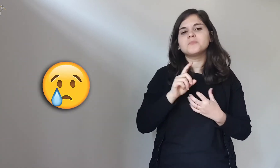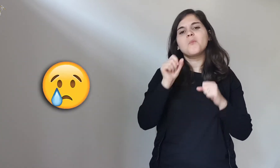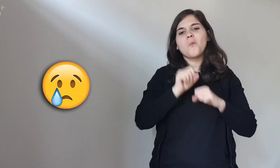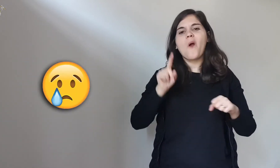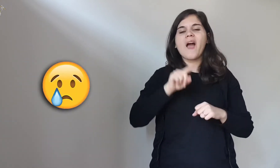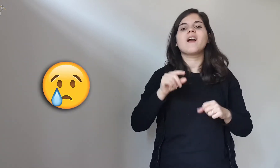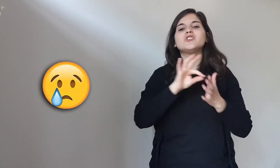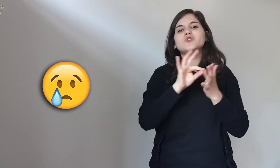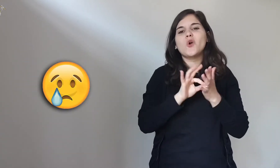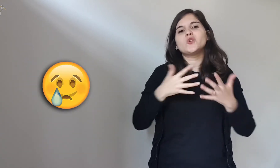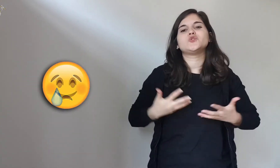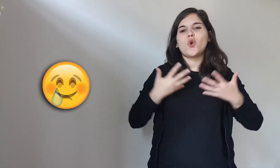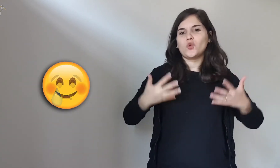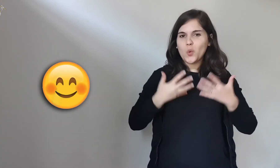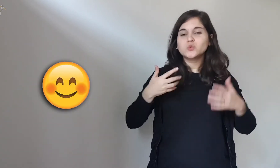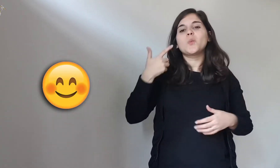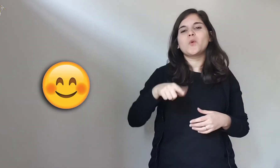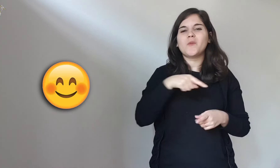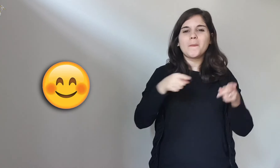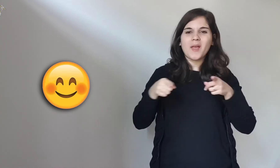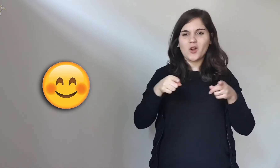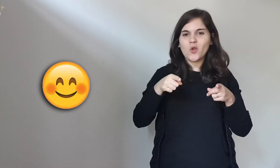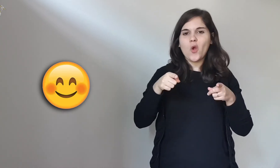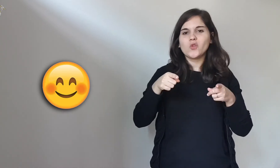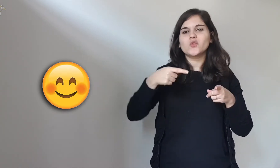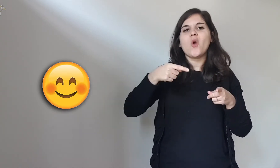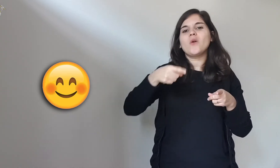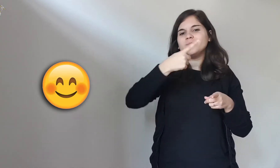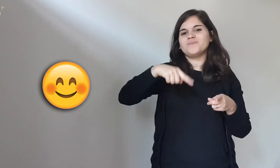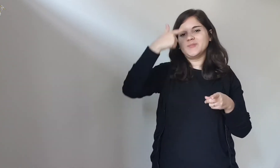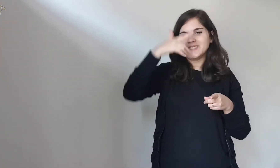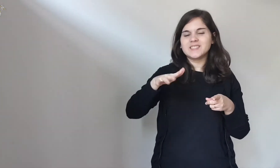It can also be joyful because we know that